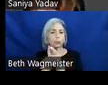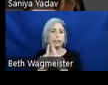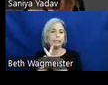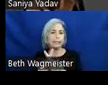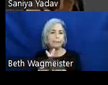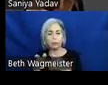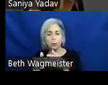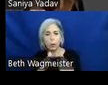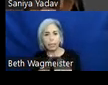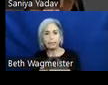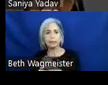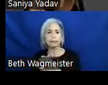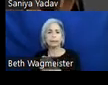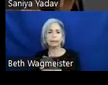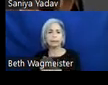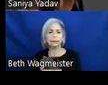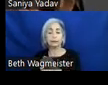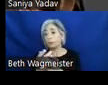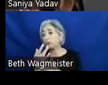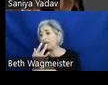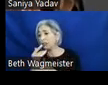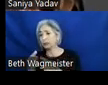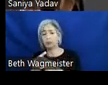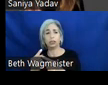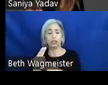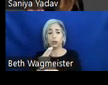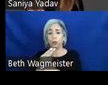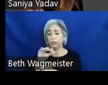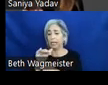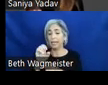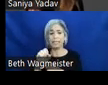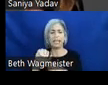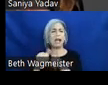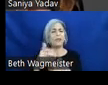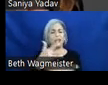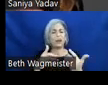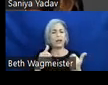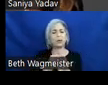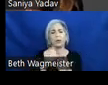preference, use cases on how they interact with components and there is context which